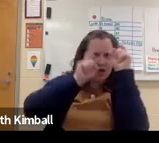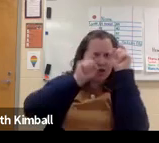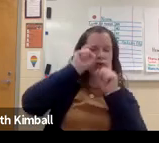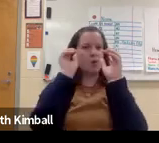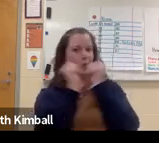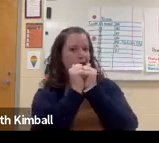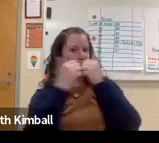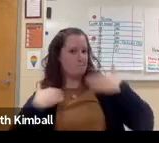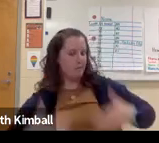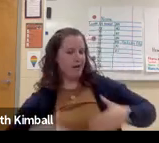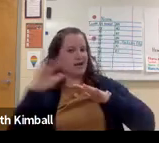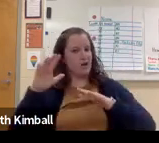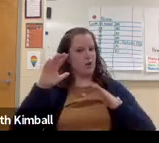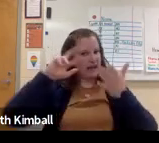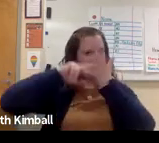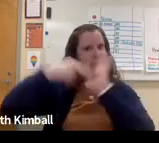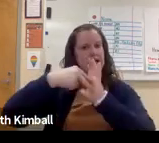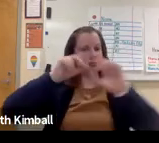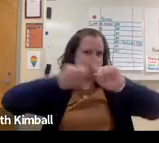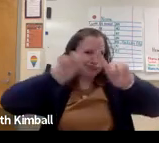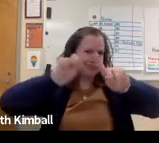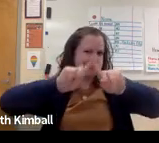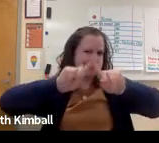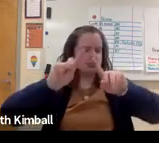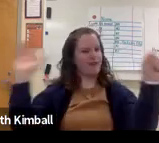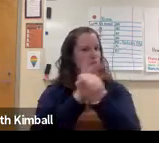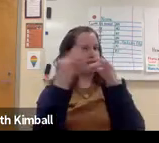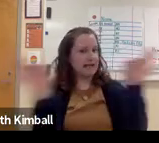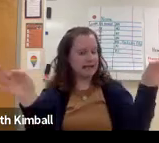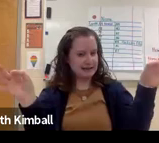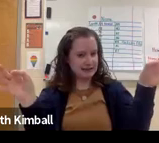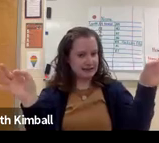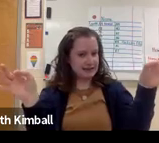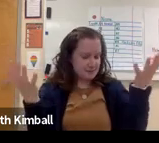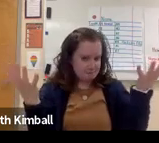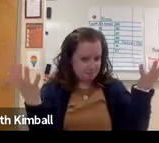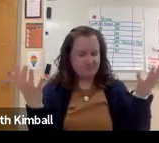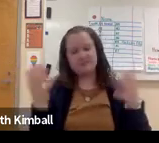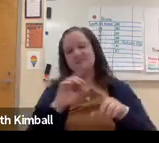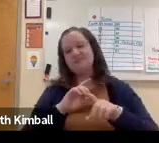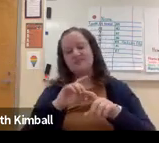Where one sign combines all of those aspects and has a multitude of meanings and can